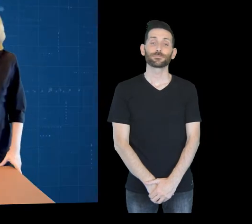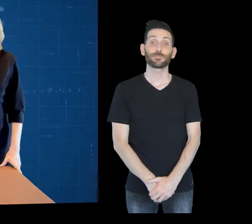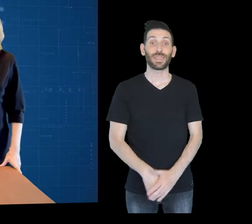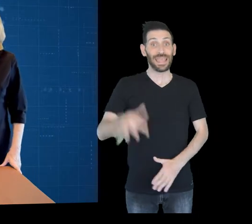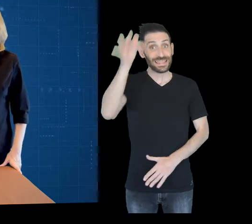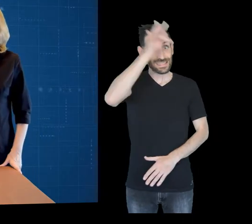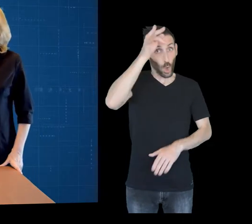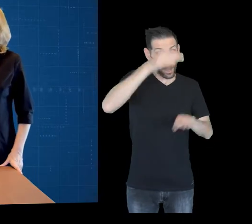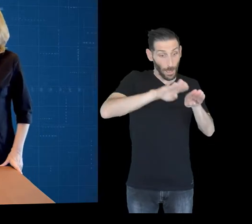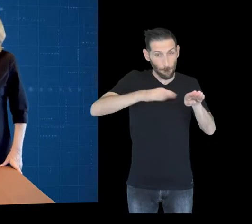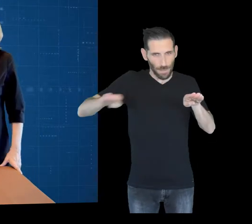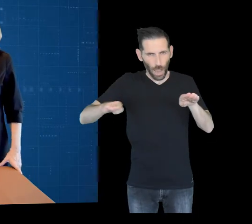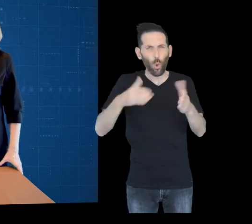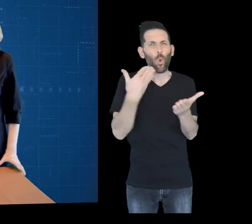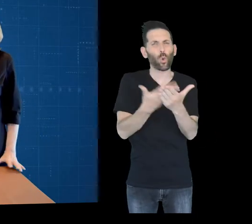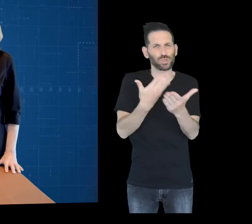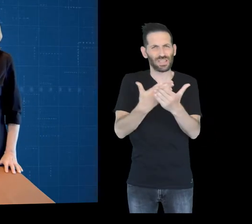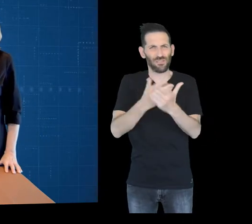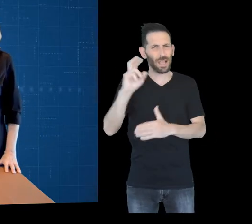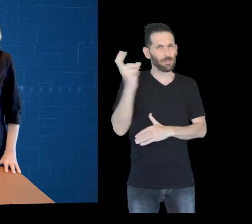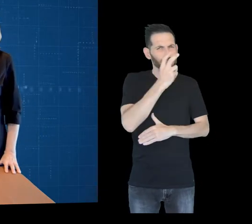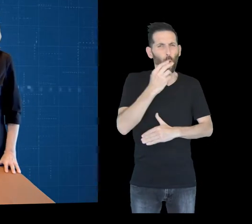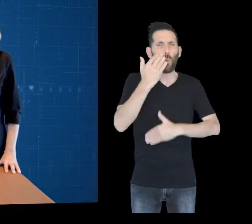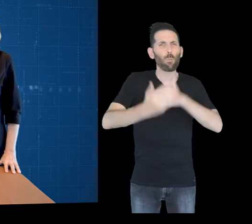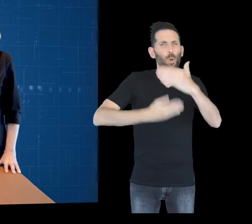Plate tectonics explain many of the geological processes that are produced within